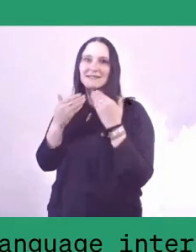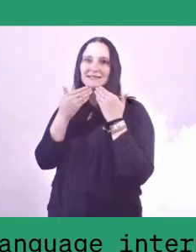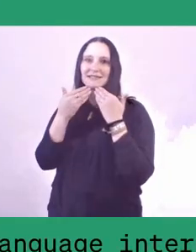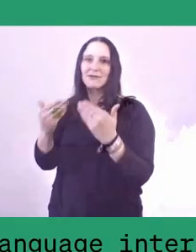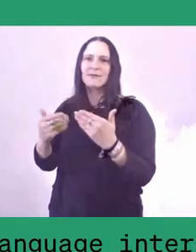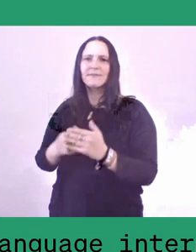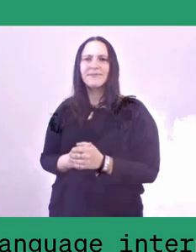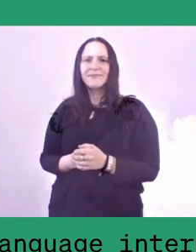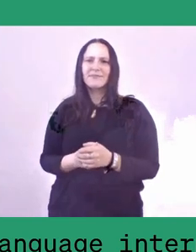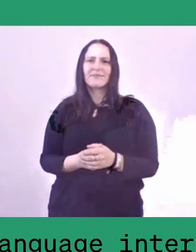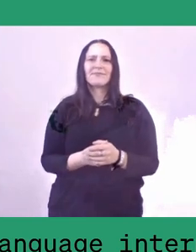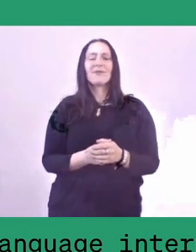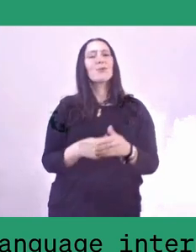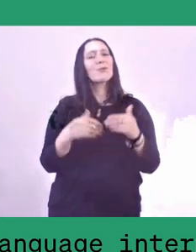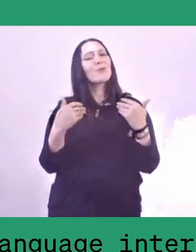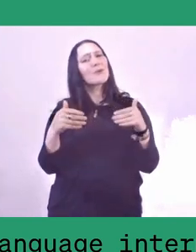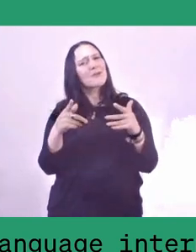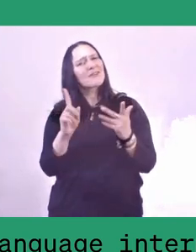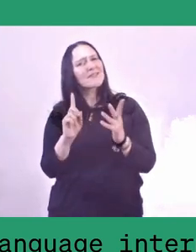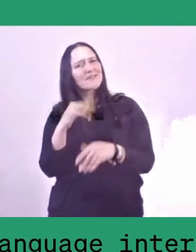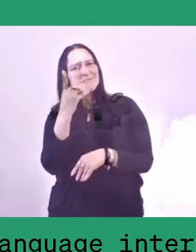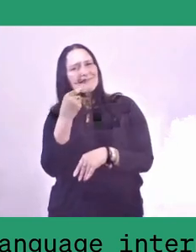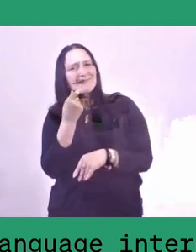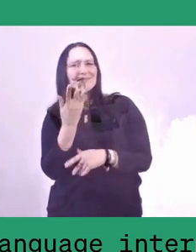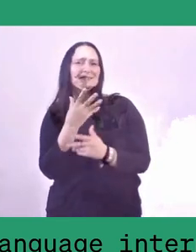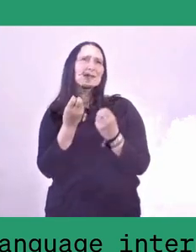I think it's wonderful to hear how the lumbung practice